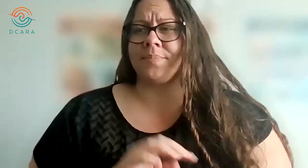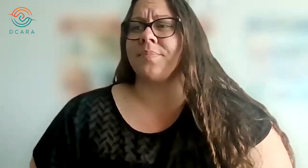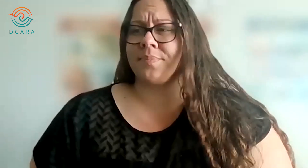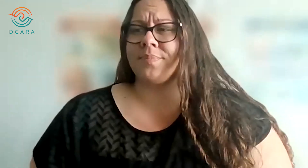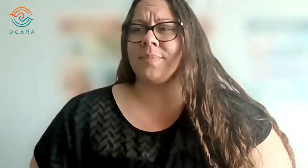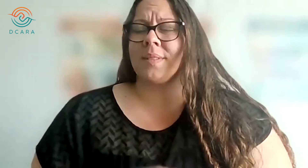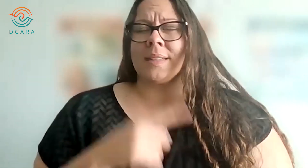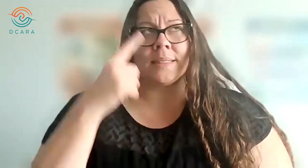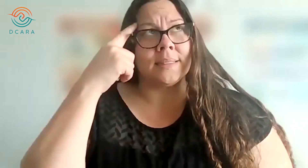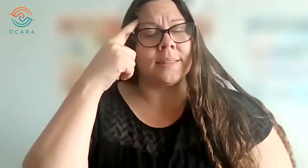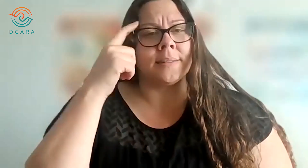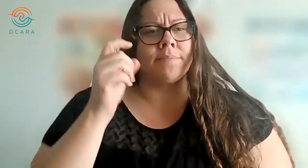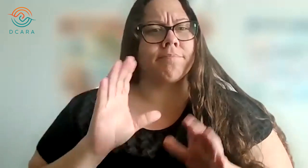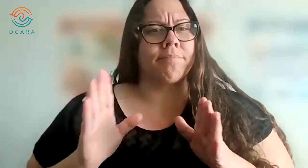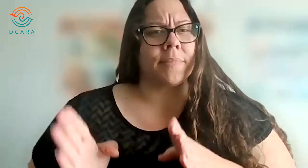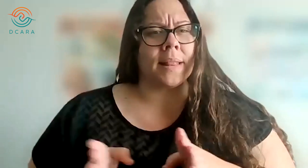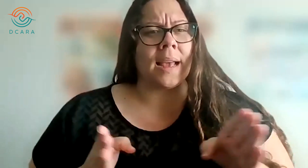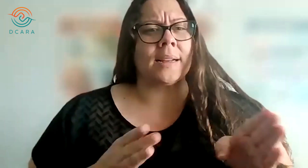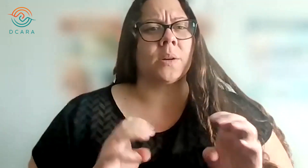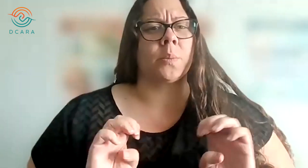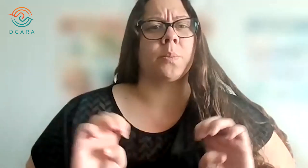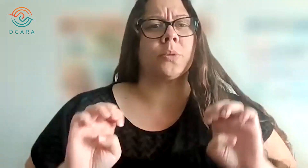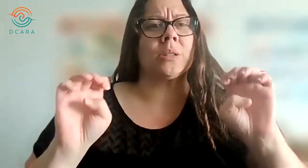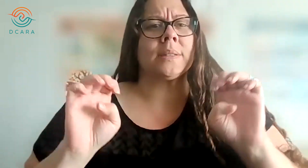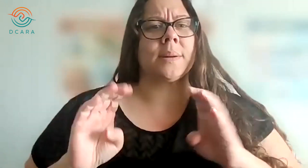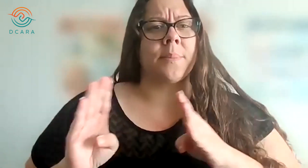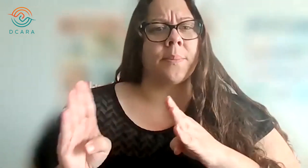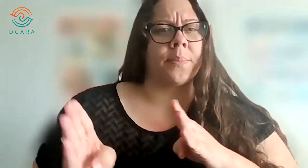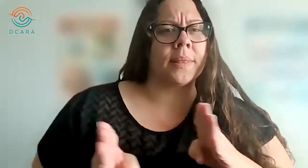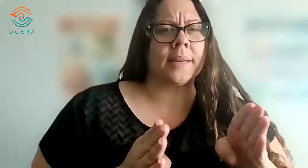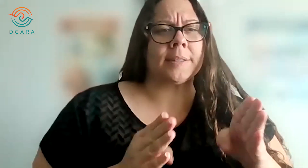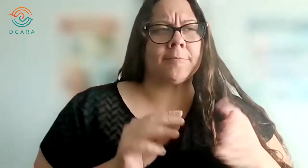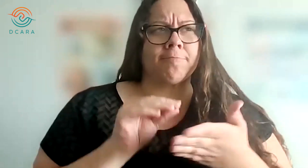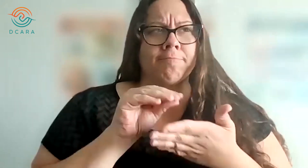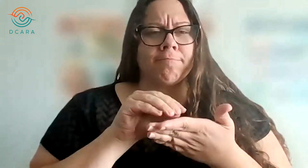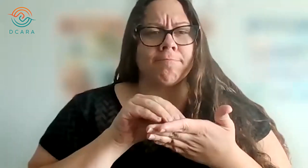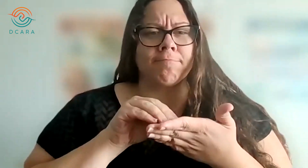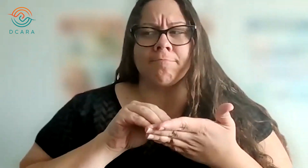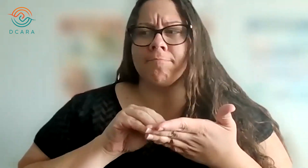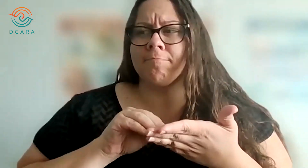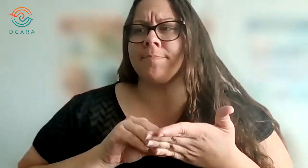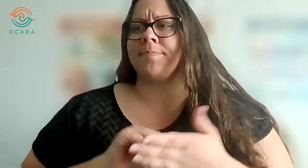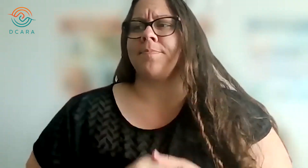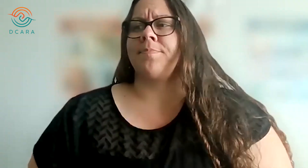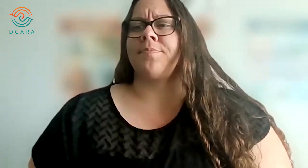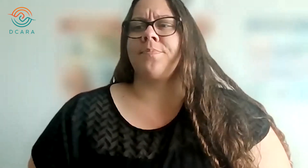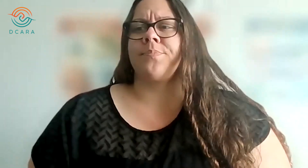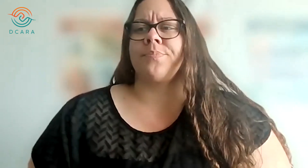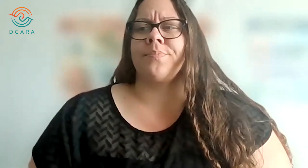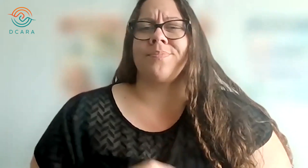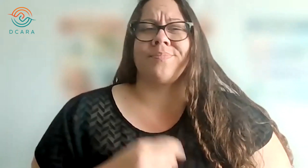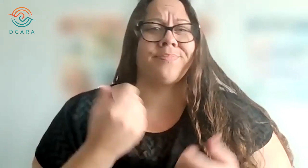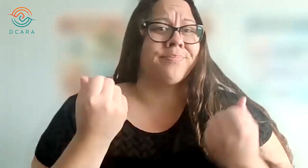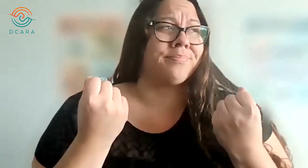an emergency plan.